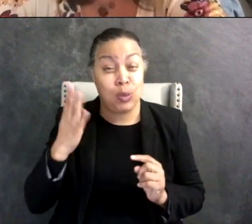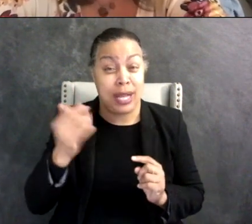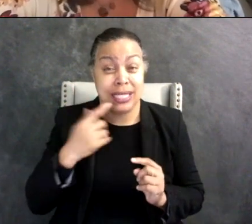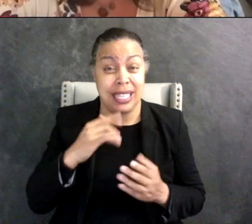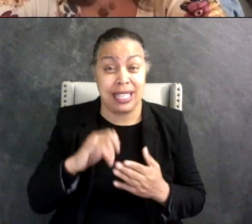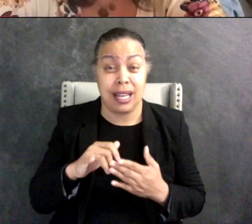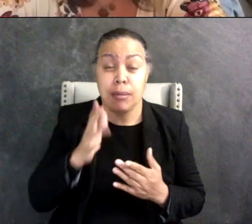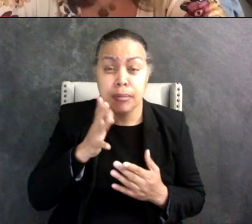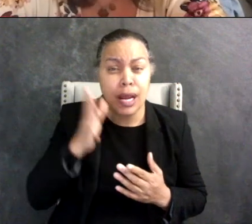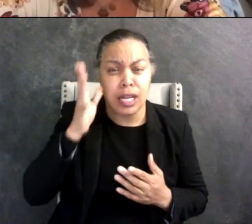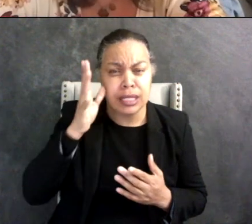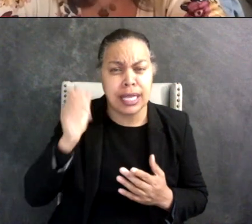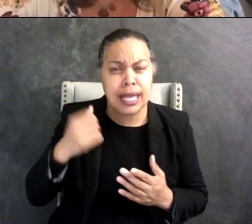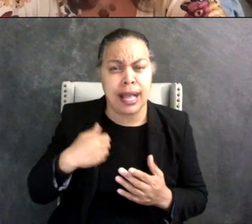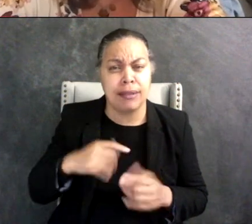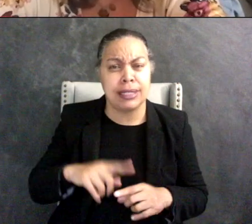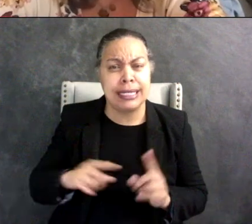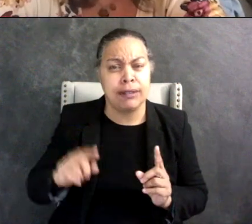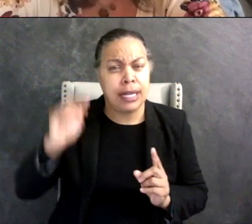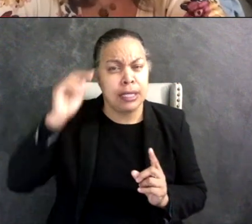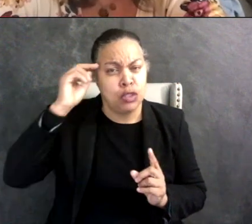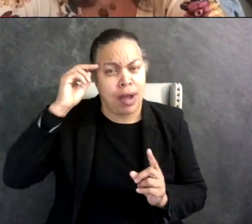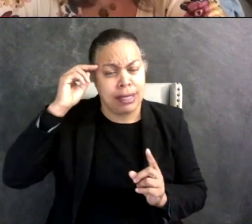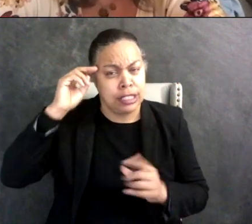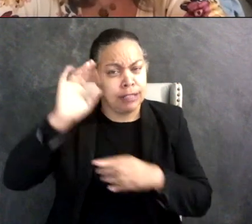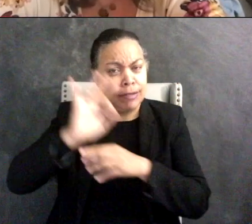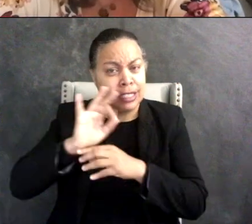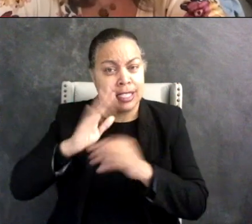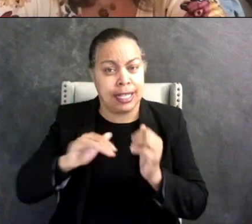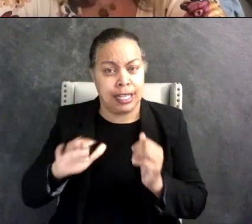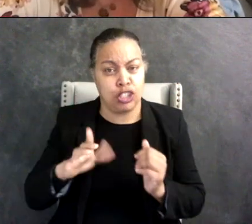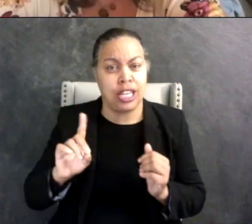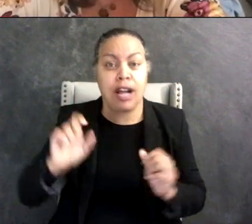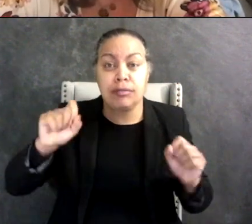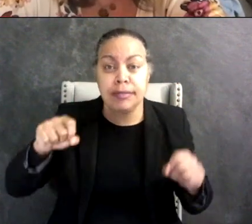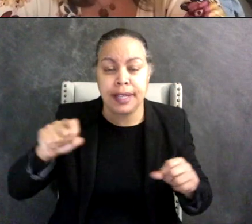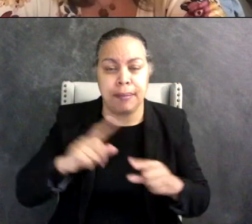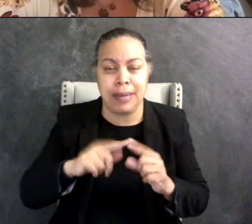have different neurology than their child, but that doesn't mean that you as a parent don't